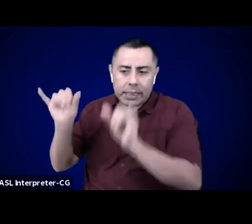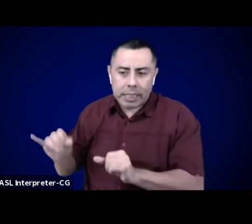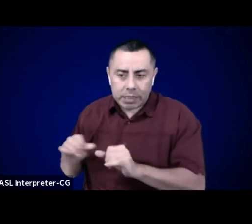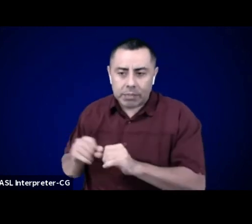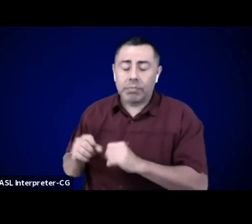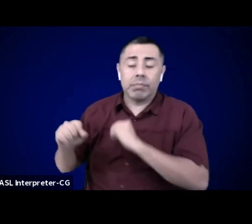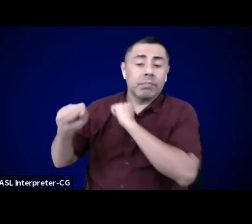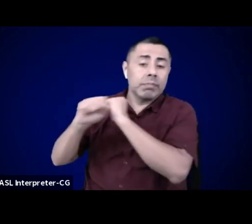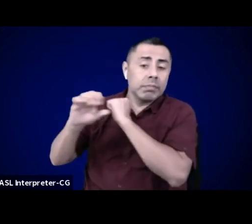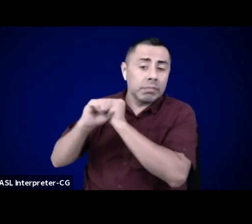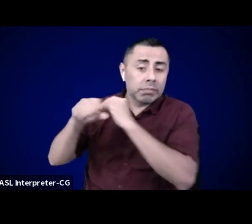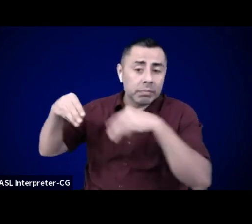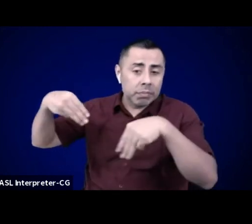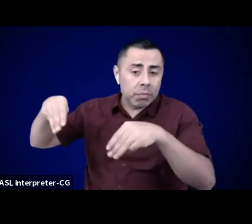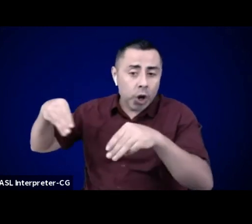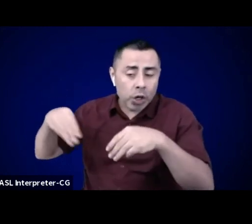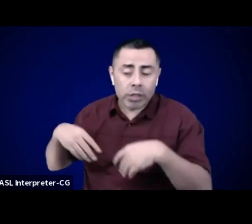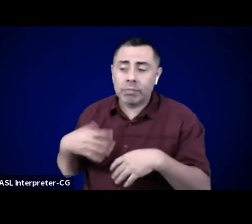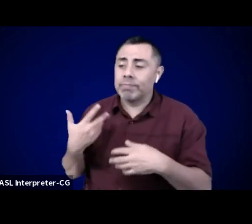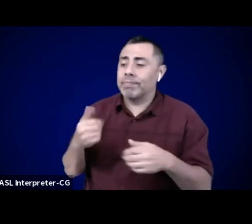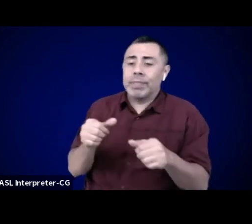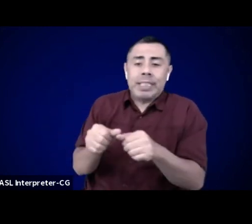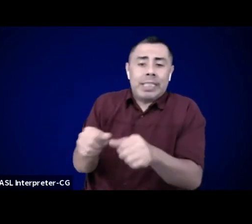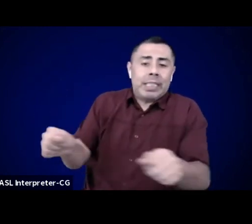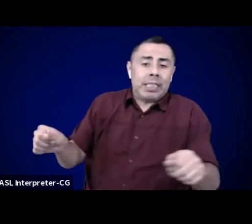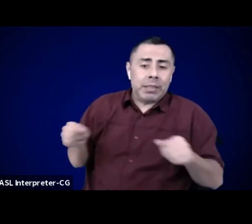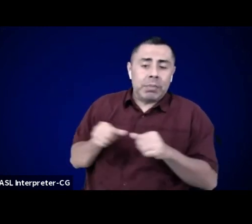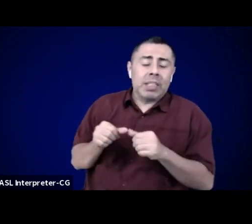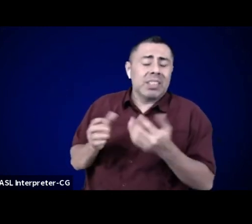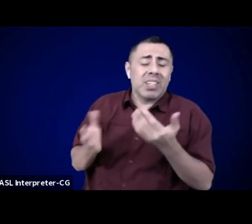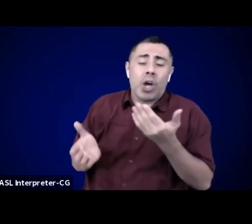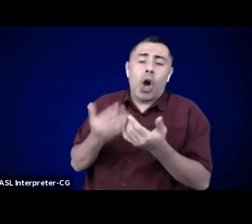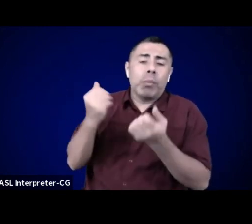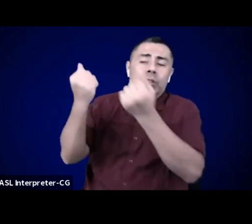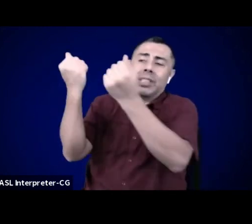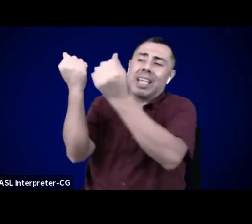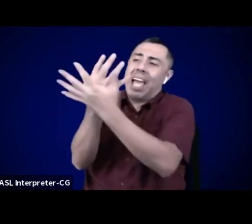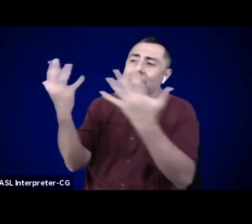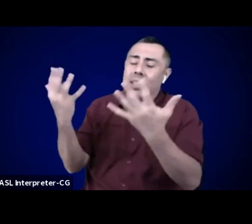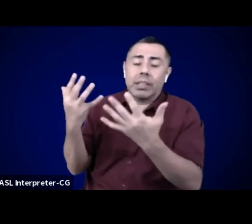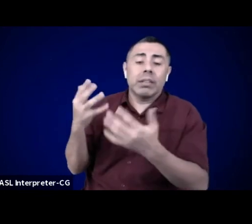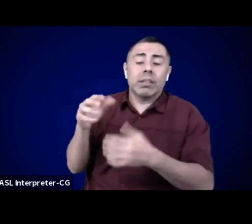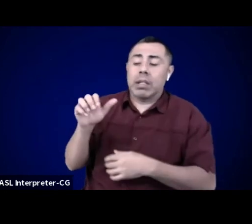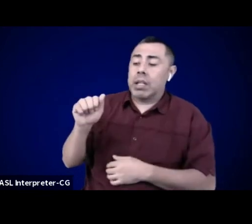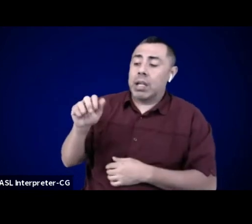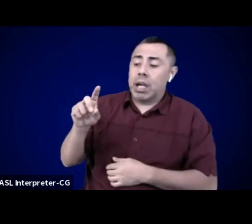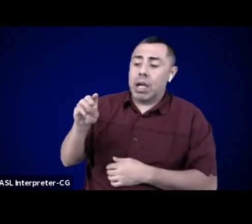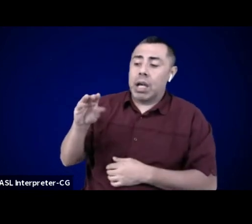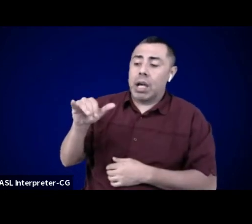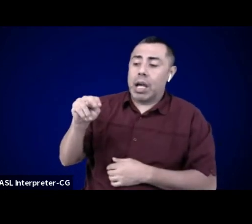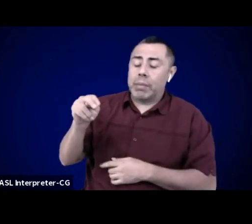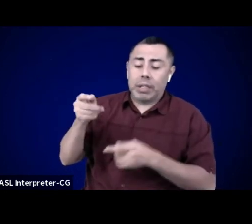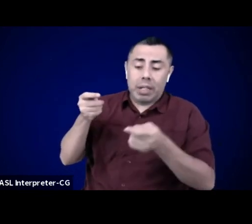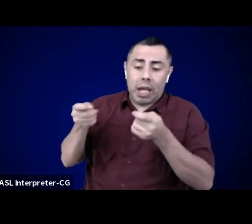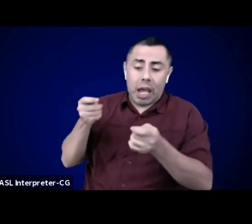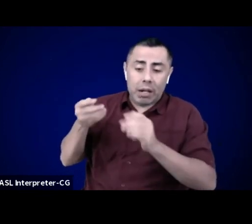on helping to usher the world we want. The world we need. The narrative of our future has yet to be written,